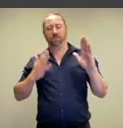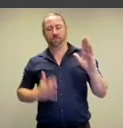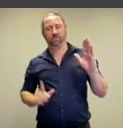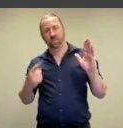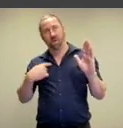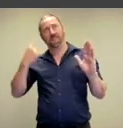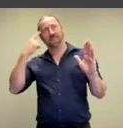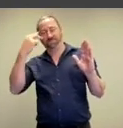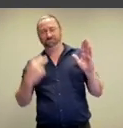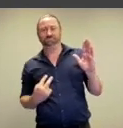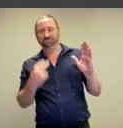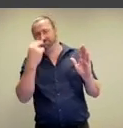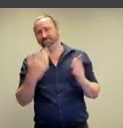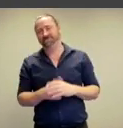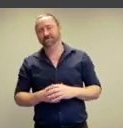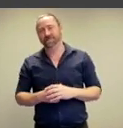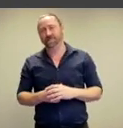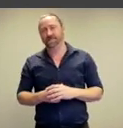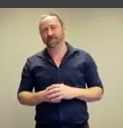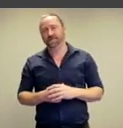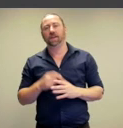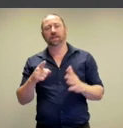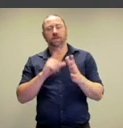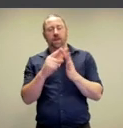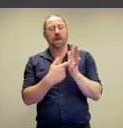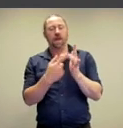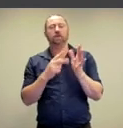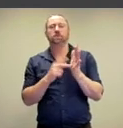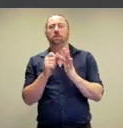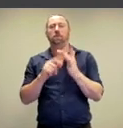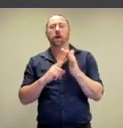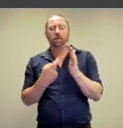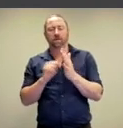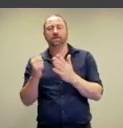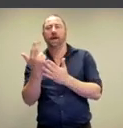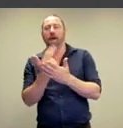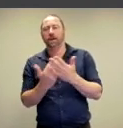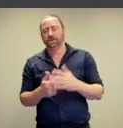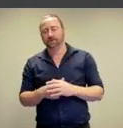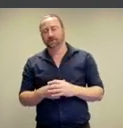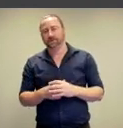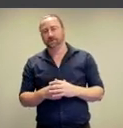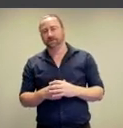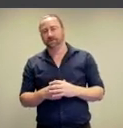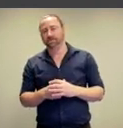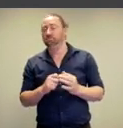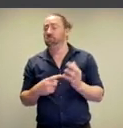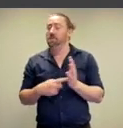own bodies and this certainly is